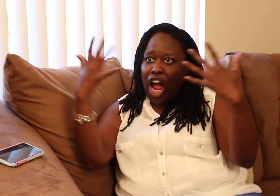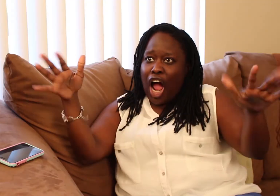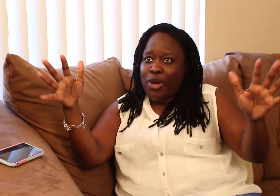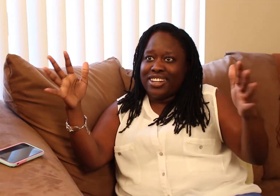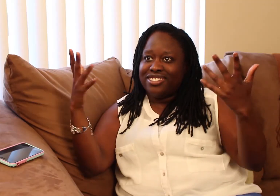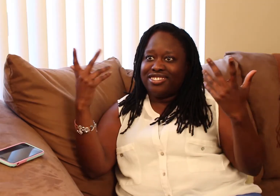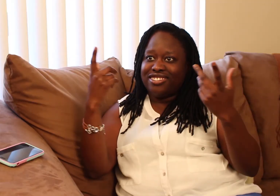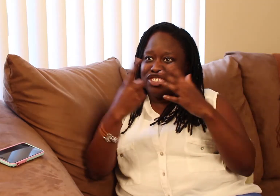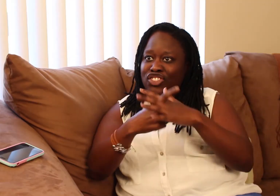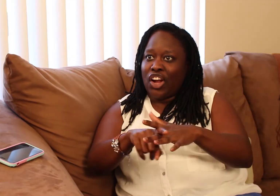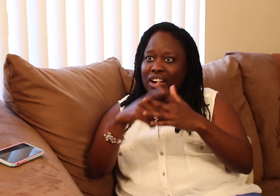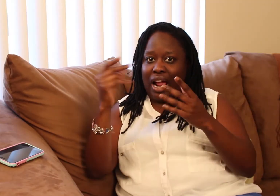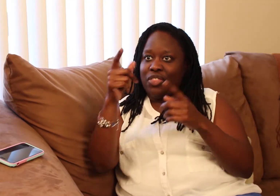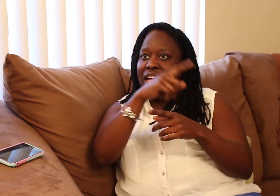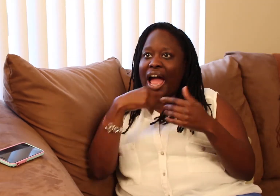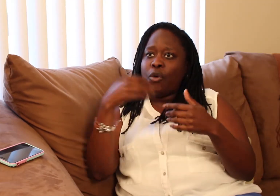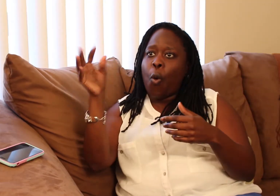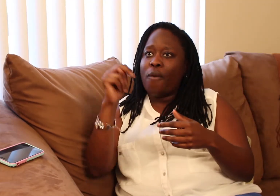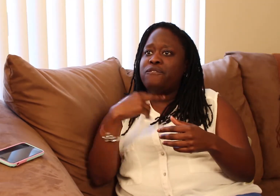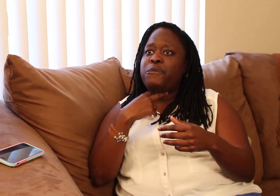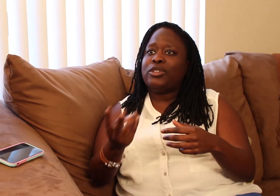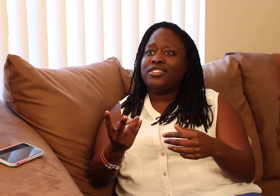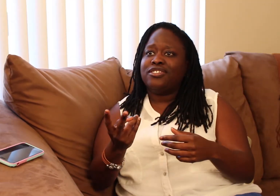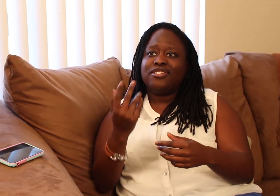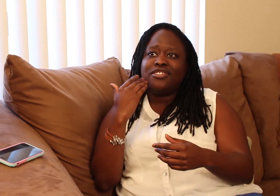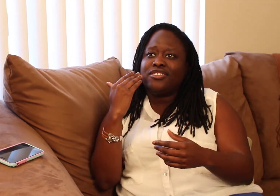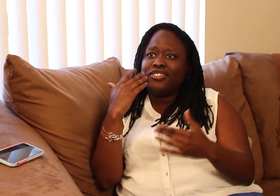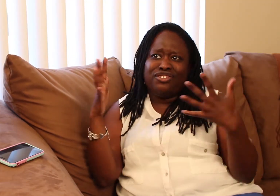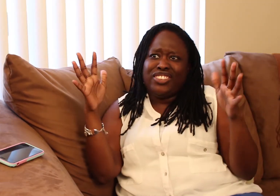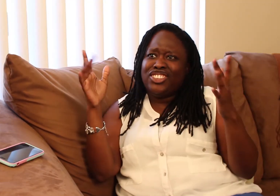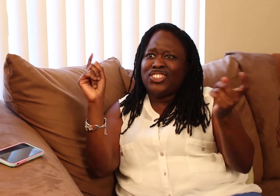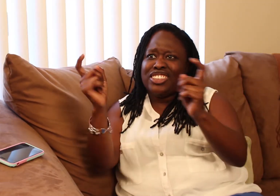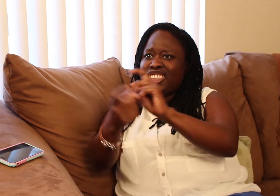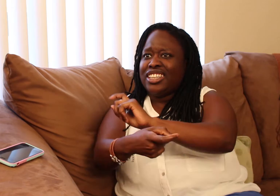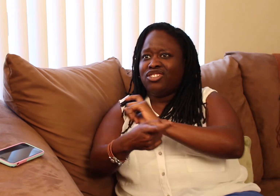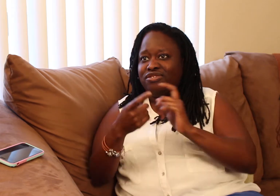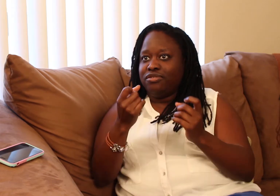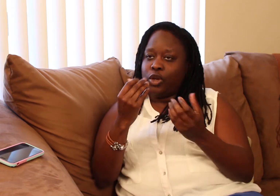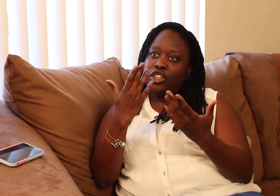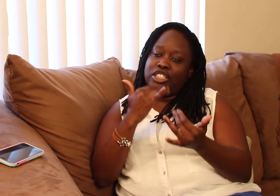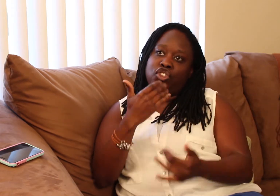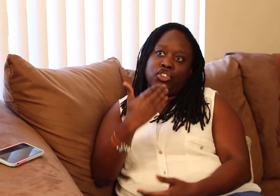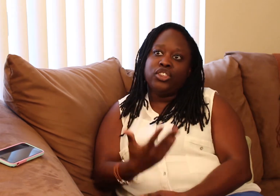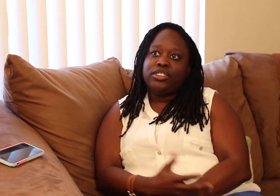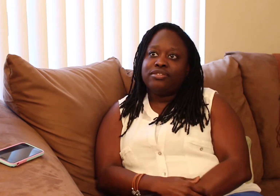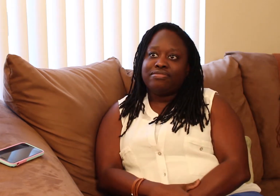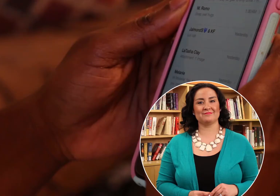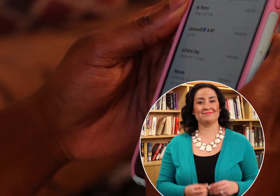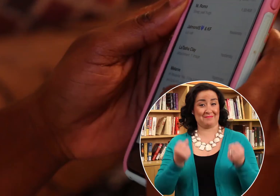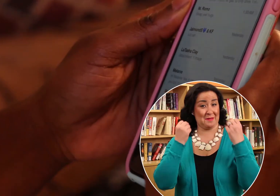LaTasha: "It’s already started and everyone out there has their own voice and are changing the world. So, I think it’s a really good thing."